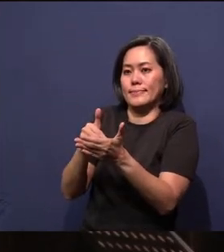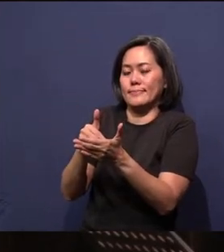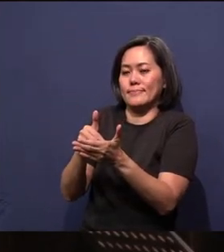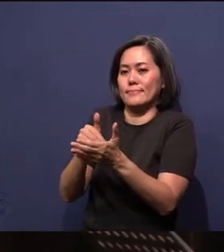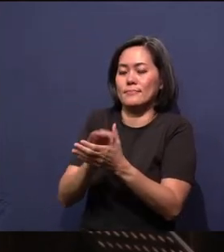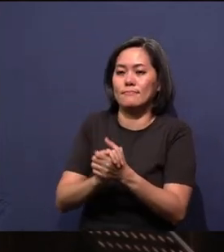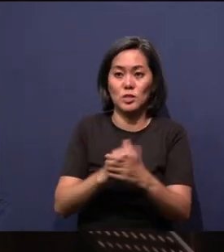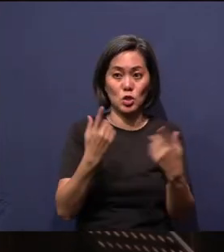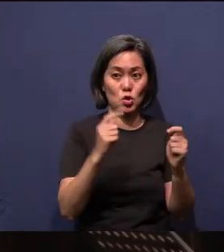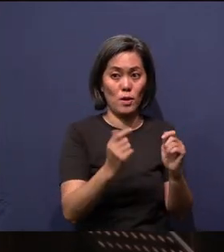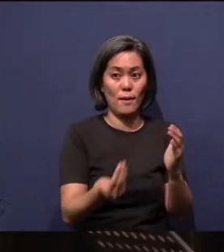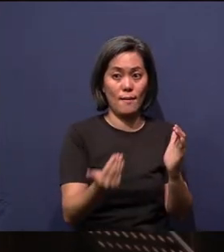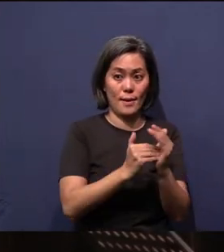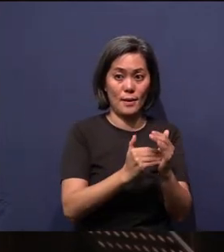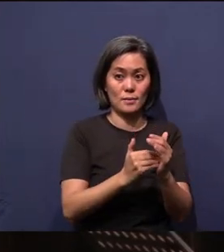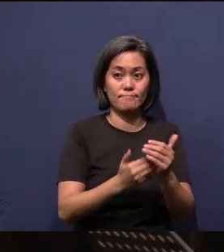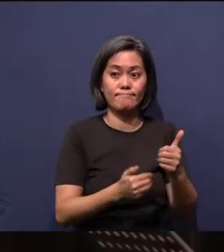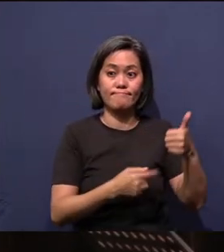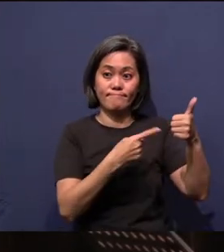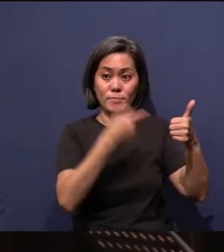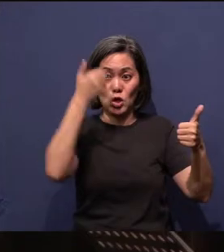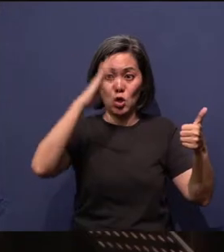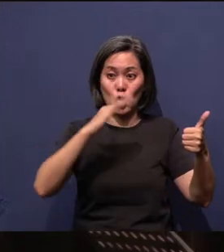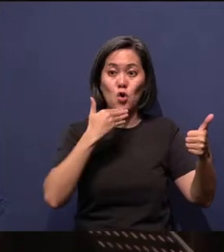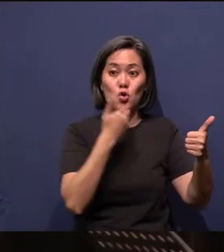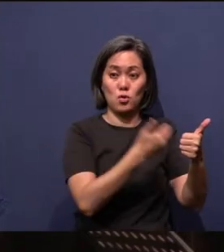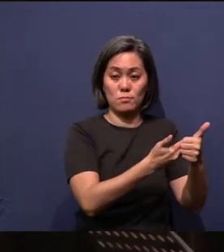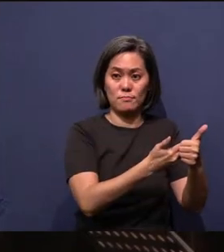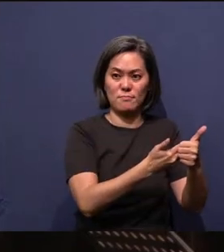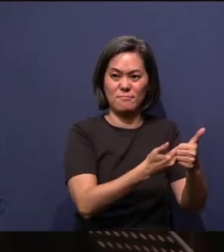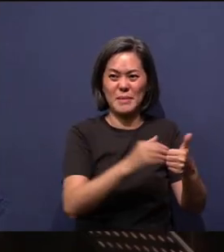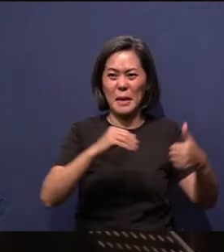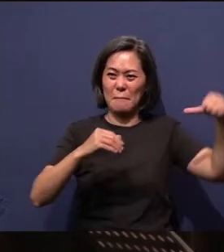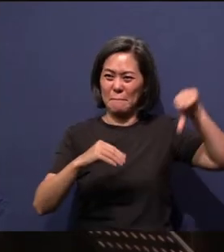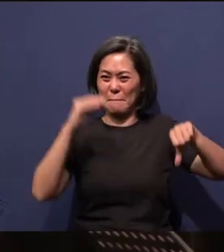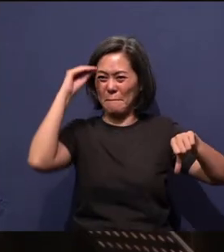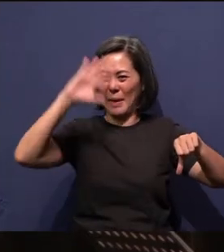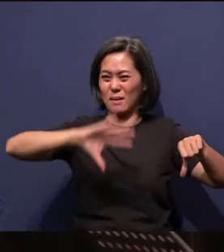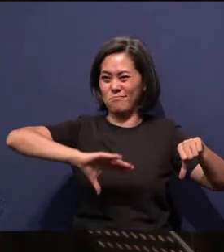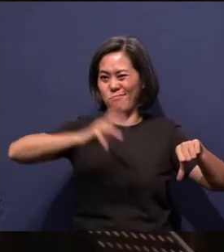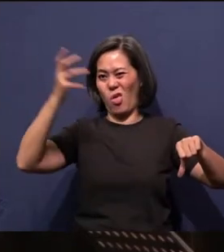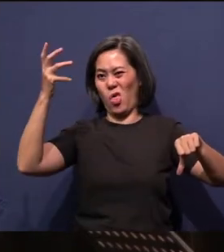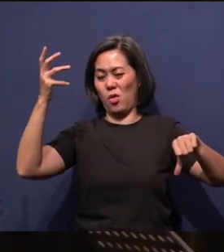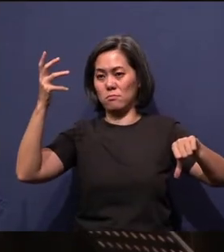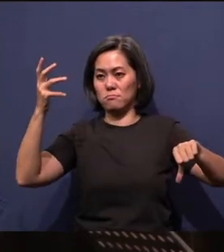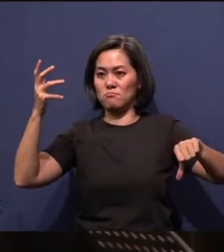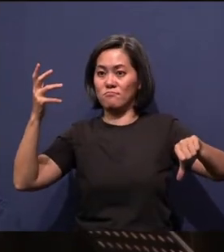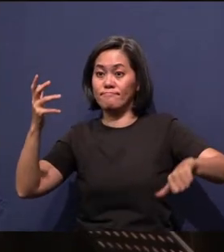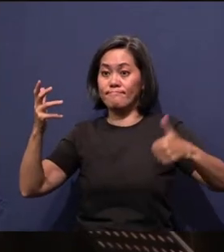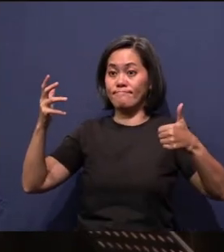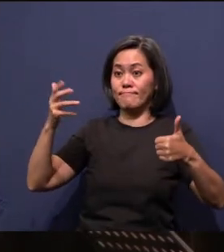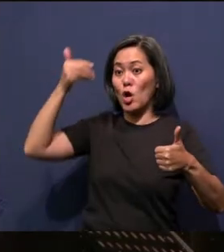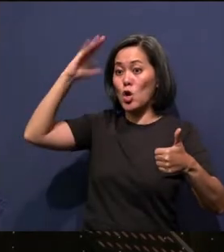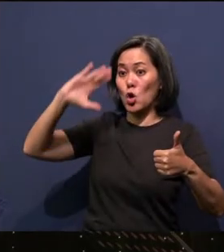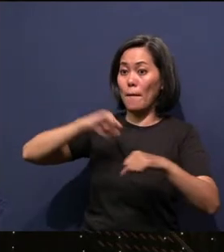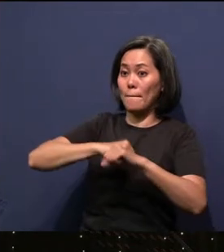Try again: God made it good. Man make a mess, God restores our mess. And that's